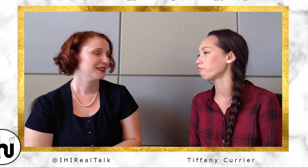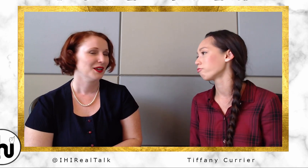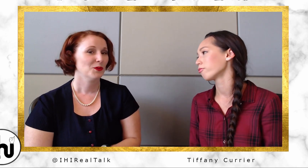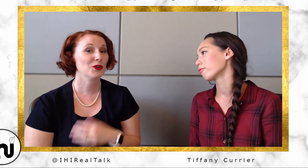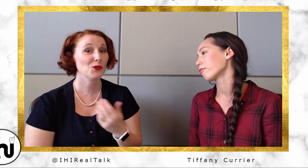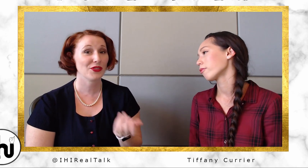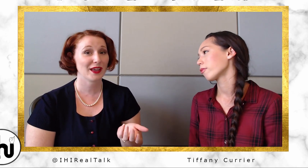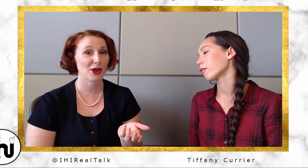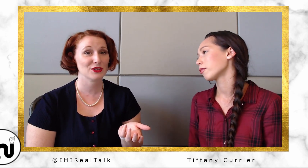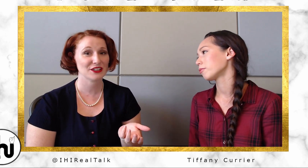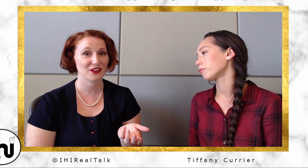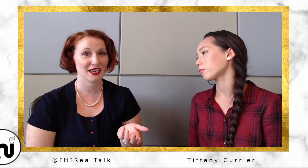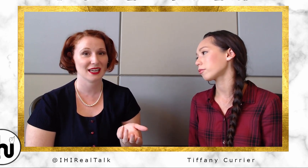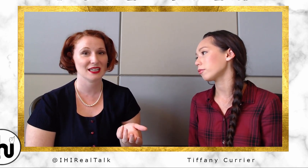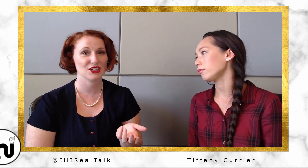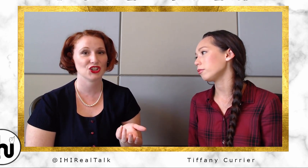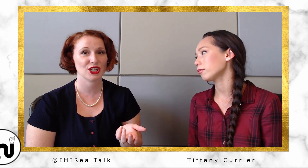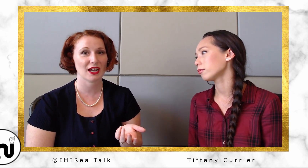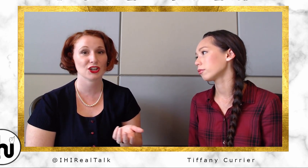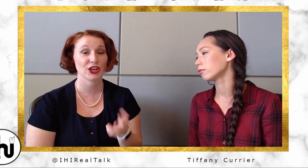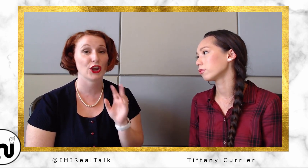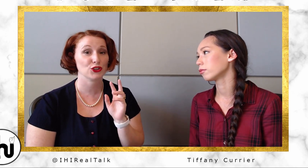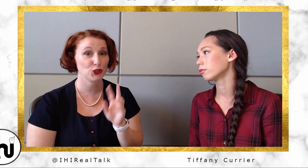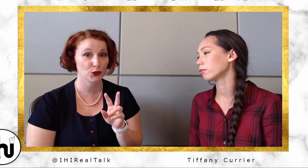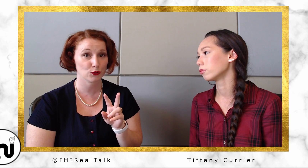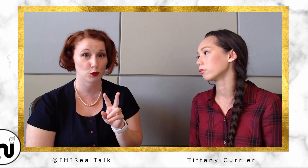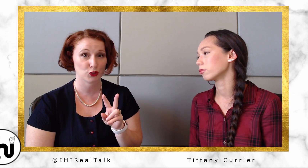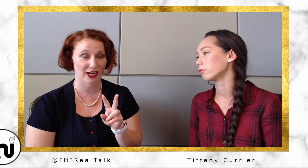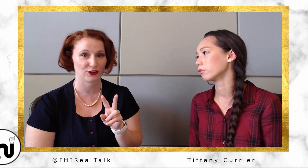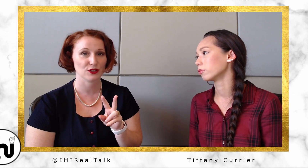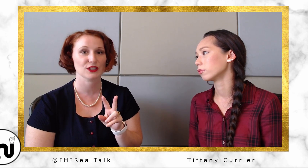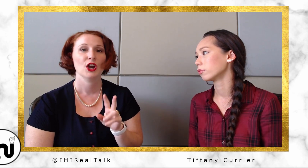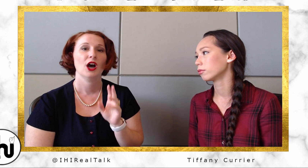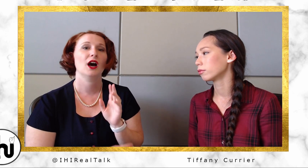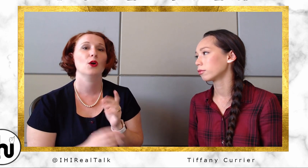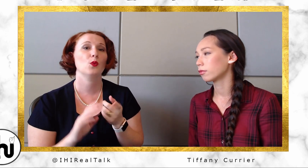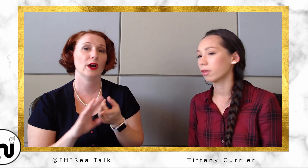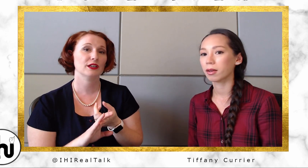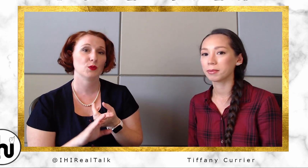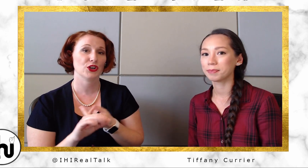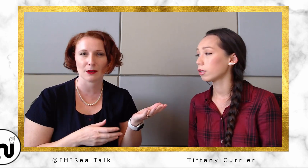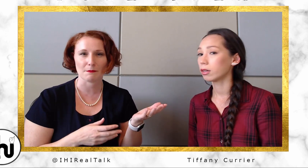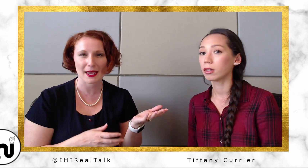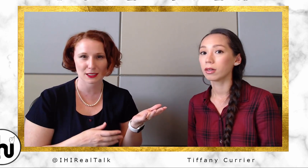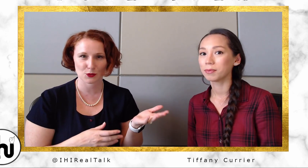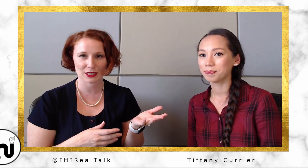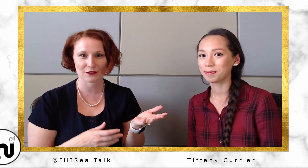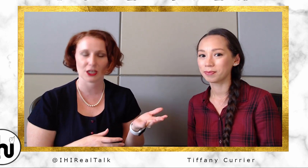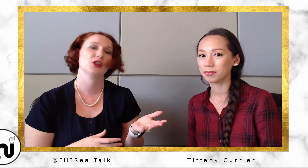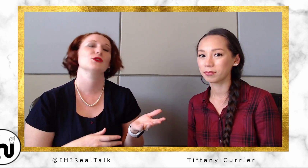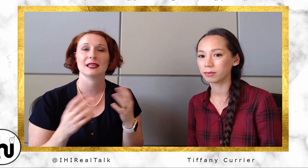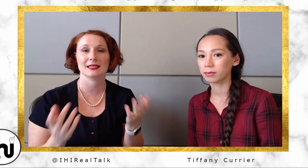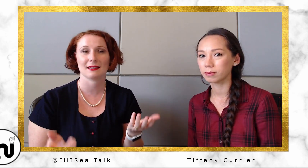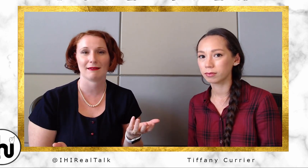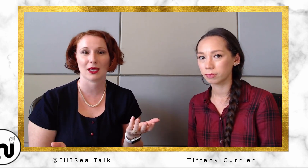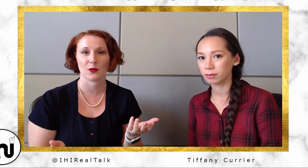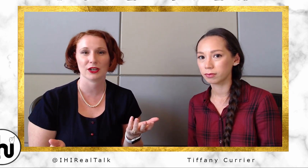Desirée: One cool thing about Tiffany is, she actually has two YouTube channels. Uh, one is where she makes music videos and sign language,